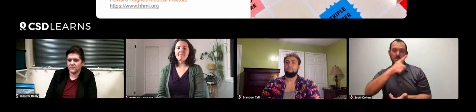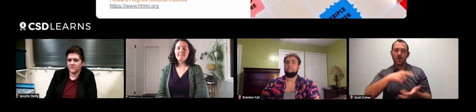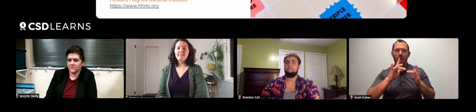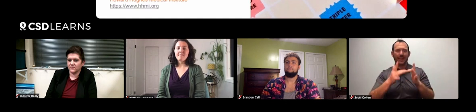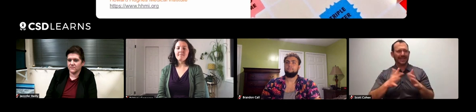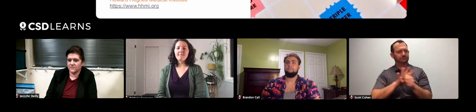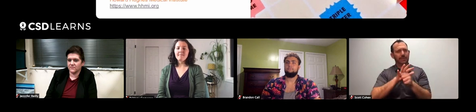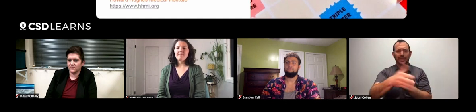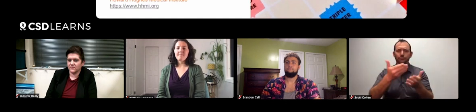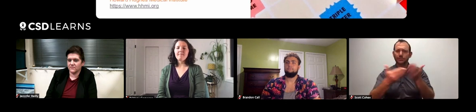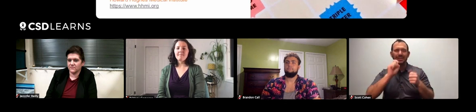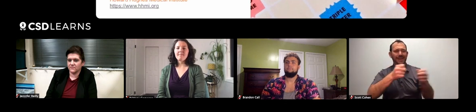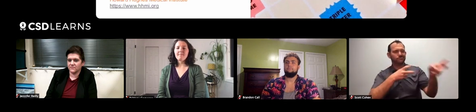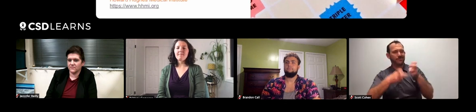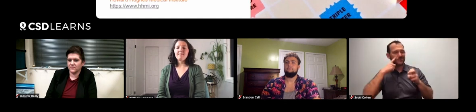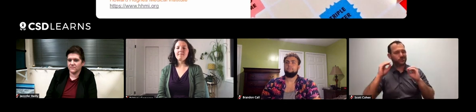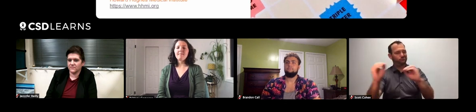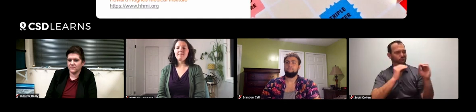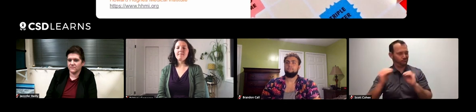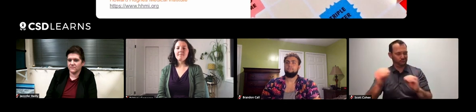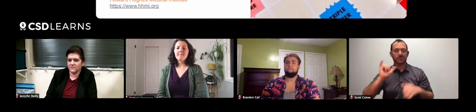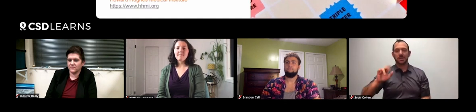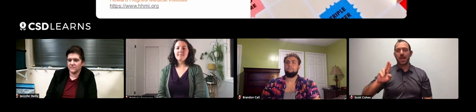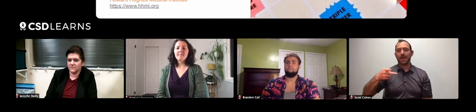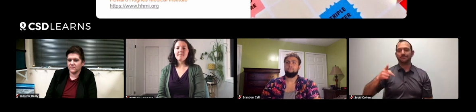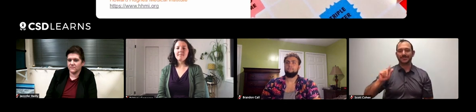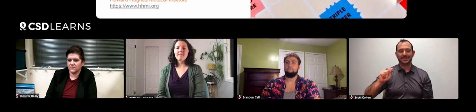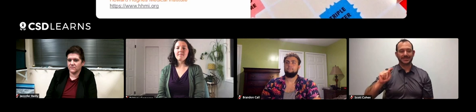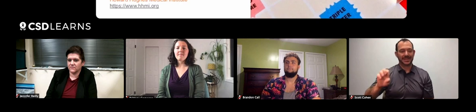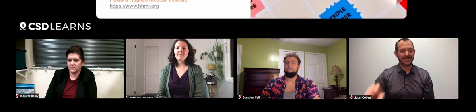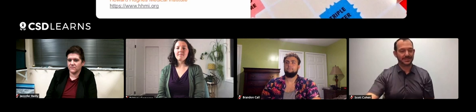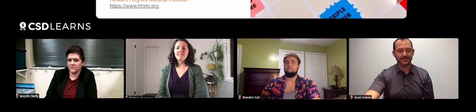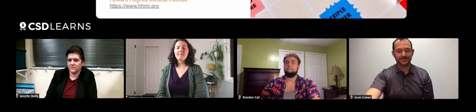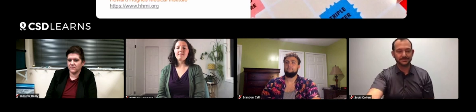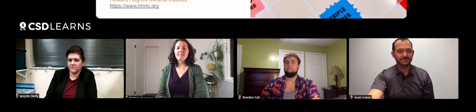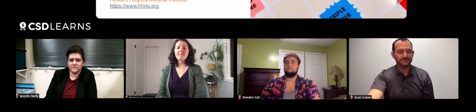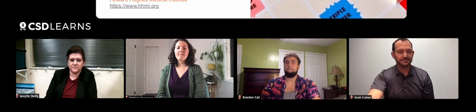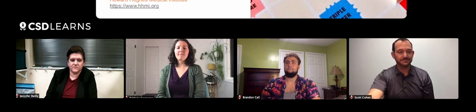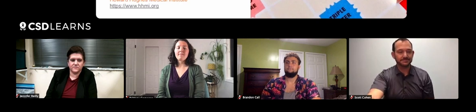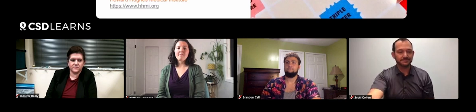That's one of the biggest benefits in having digital resources. They're instantly updated when necessary.